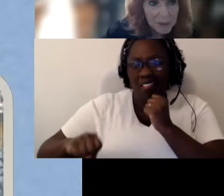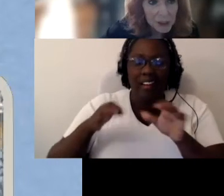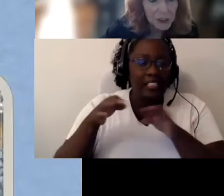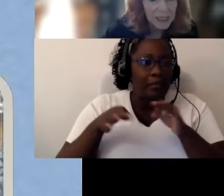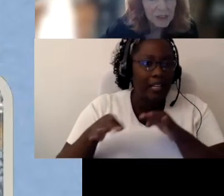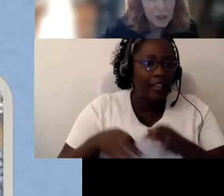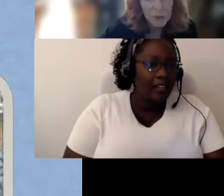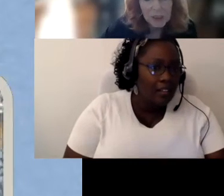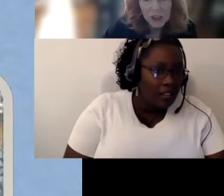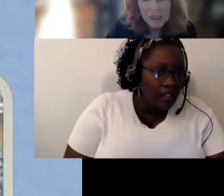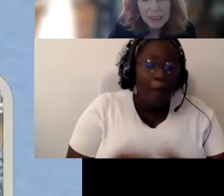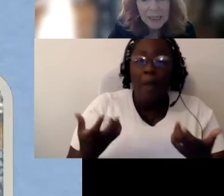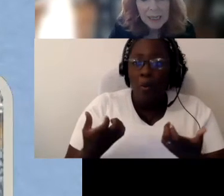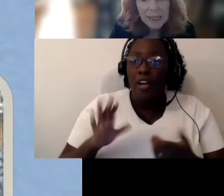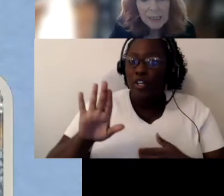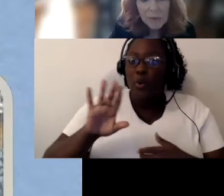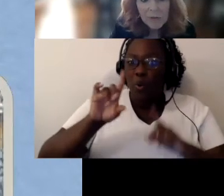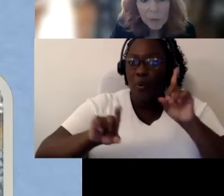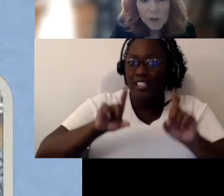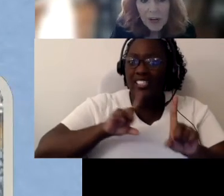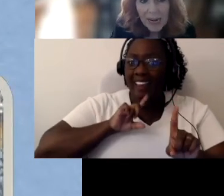to be sure and answer your questions.